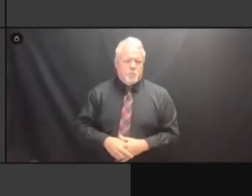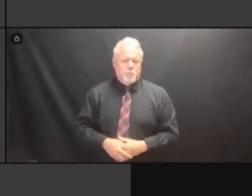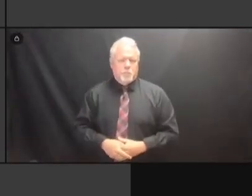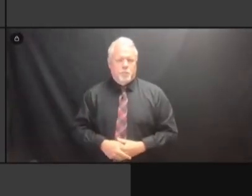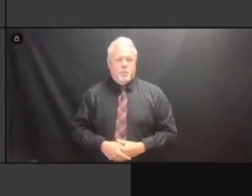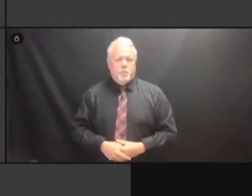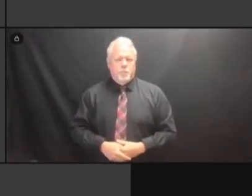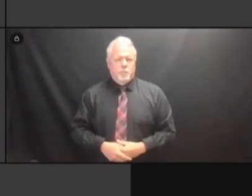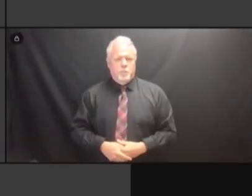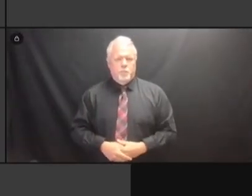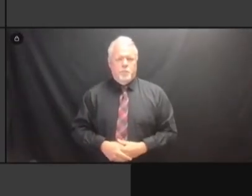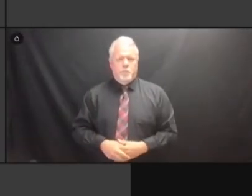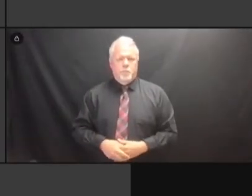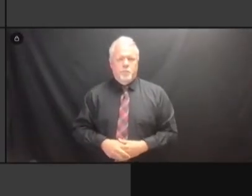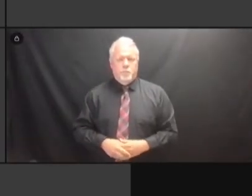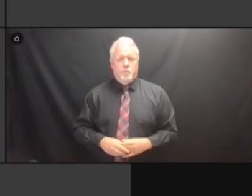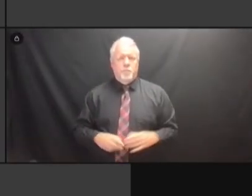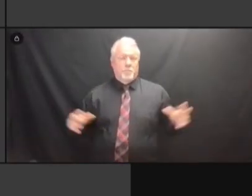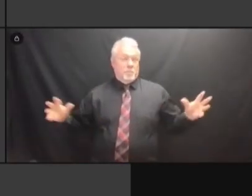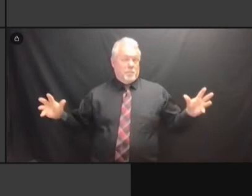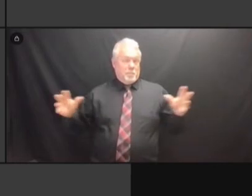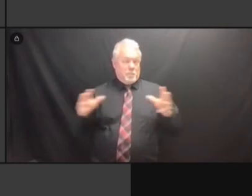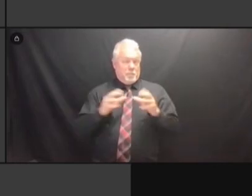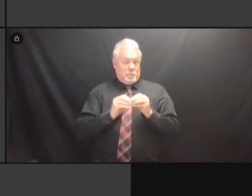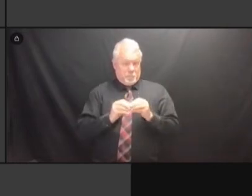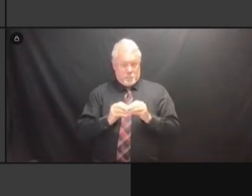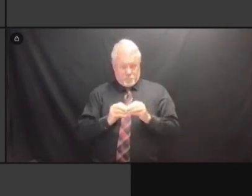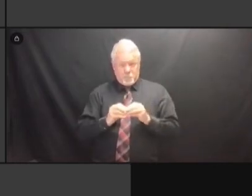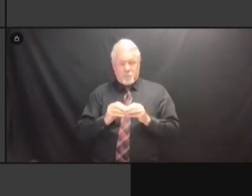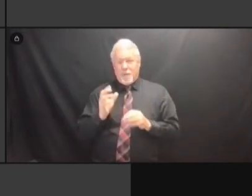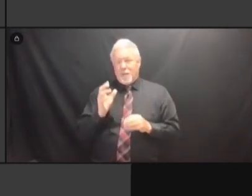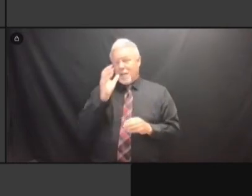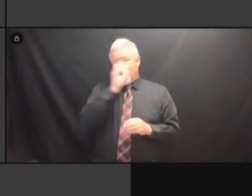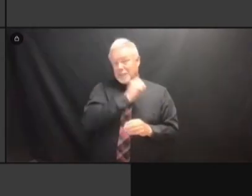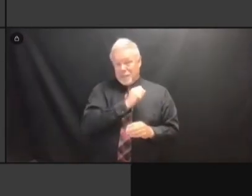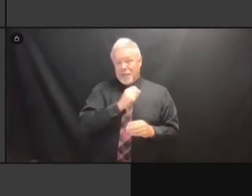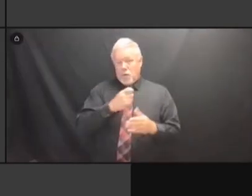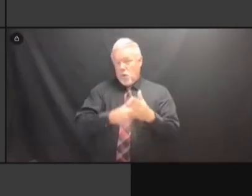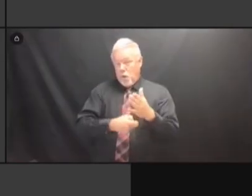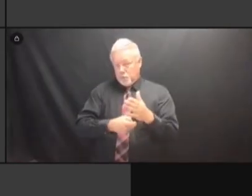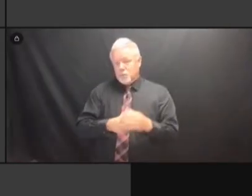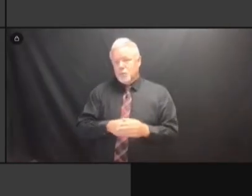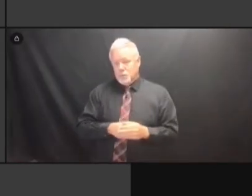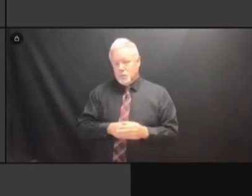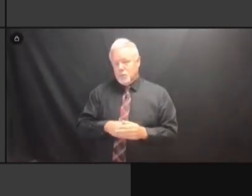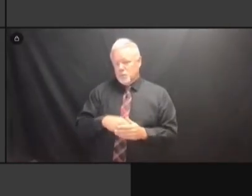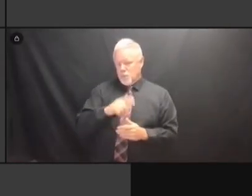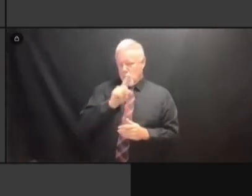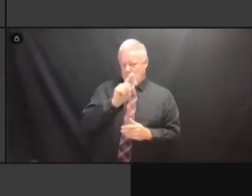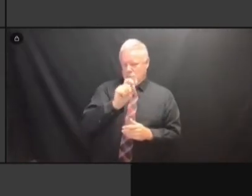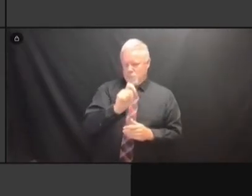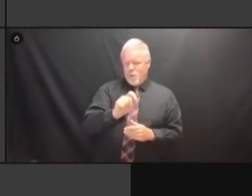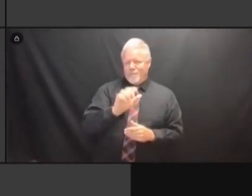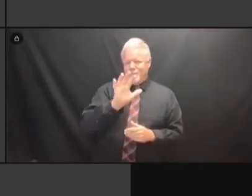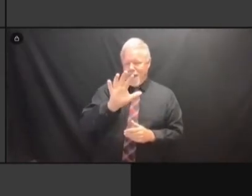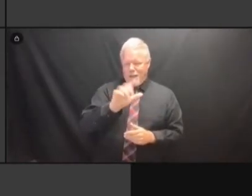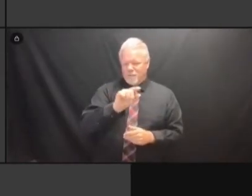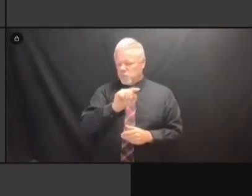THE 1.5 TO $2 MILLION RANGE. THAT WOULD INCLUDE THE THAT WOULD INCLUDE THE THAT WOULD INCLUDE THE FURNITURE, THAT WOULD INCLUDE THE FURNITURE, THE THAT WOULD INCLUDE THE FURNITURE, THE WIRING, THAT WOULD INCLUDE THE FURNITURE, THE WIRING, THE FURNITURE, THE WIRING, THE FURNITURE, THE WIRING, THE CONSTRUCTION. CONSTRUCTION. CONSTRUCTION. THEY'LL CONSTRUCTION. THEY'LL DETAIL CONSTRUCTION. THEY'LL DETAIL THAT CONSTRUCTION. THEY'LL DETAIL THAT OUT. THEY'LL DETAIL THAT OUT. THEY'LL DETAIL THAT OUT. THEY'RE THEY'LL DETAIL THAT OUT. THEY'RE HOPING THEY'LL DETAIL THAT OUT. THEY'RE HOPING IT'S THEY'LL DETAIL THAT OUT. THEY'RE HOPING IT'S CLOSER THEY'LL DETAIL THAT OUT. THEY'RE HOPING IT'S CLOSER TO THEY'RE HOPING IT'S CLOSER TO THEY'RE HOPING IT'S CLOSER TO THE THEY'RE HOPING IT'S CLOSER TO THE 1.5